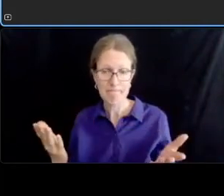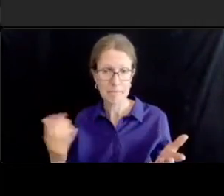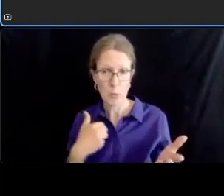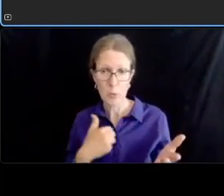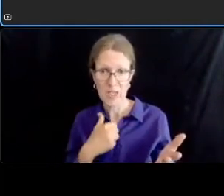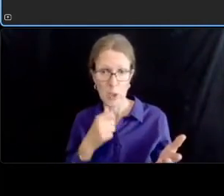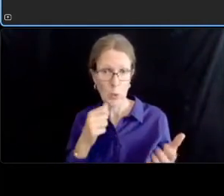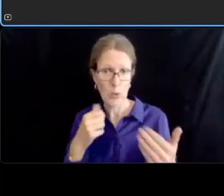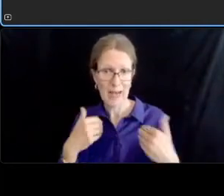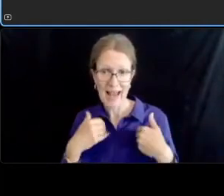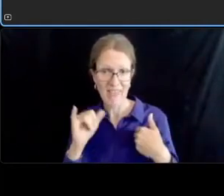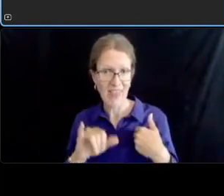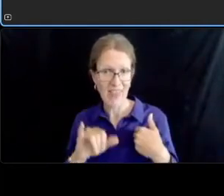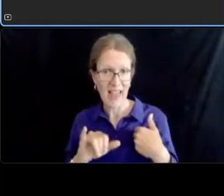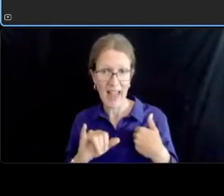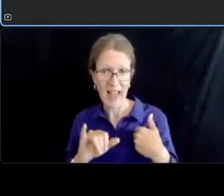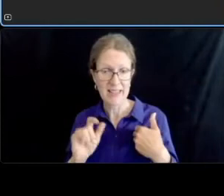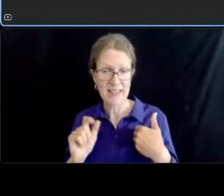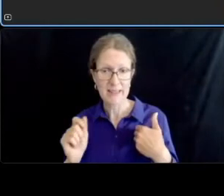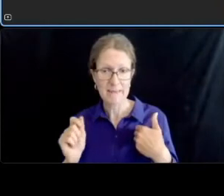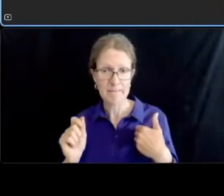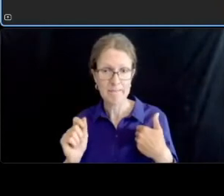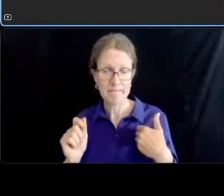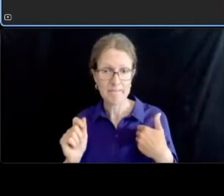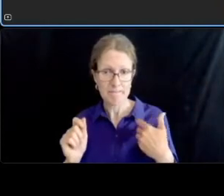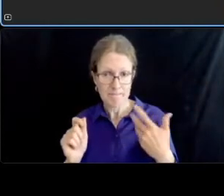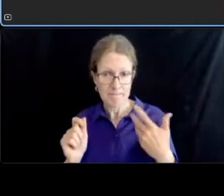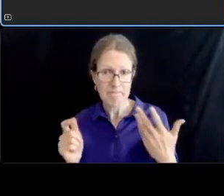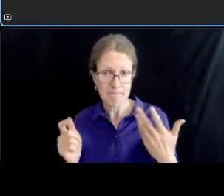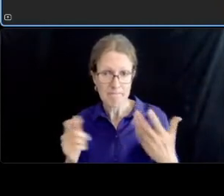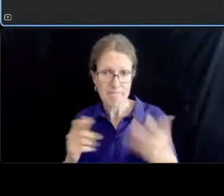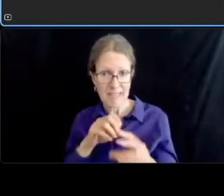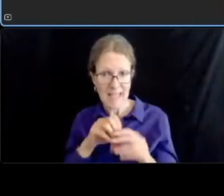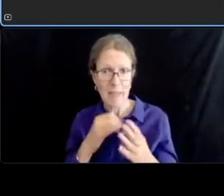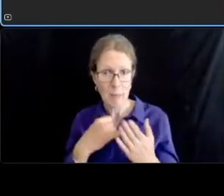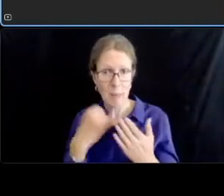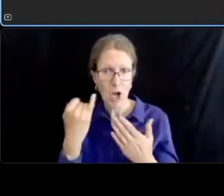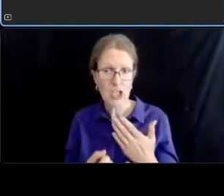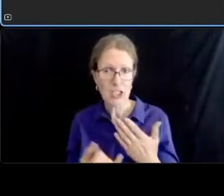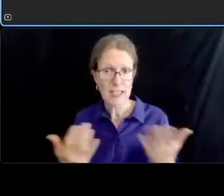uh but it's i would say not completely off the table ed if you would agree